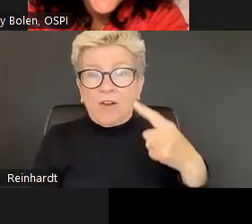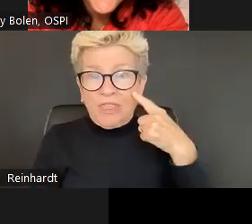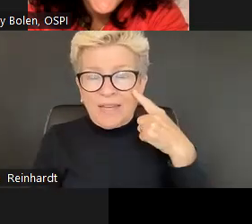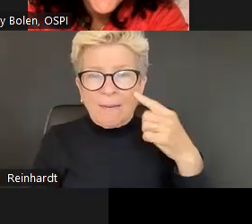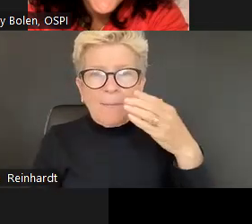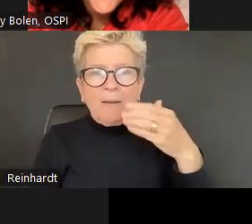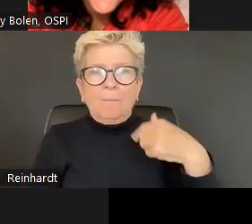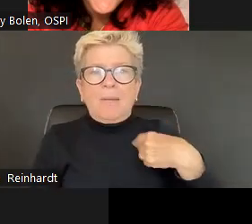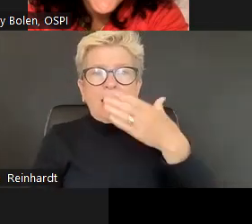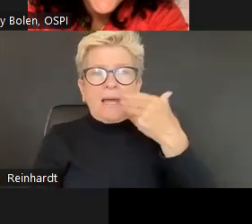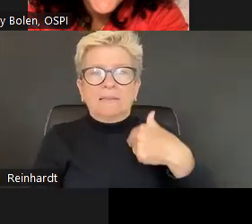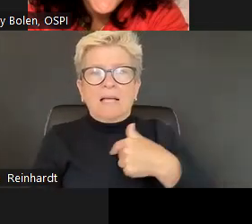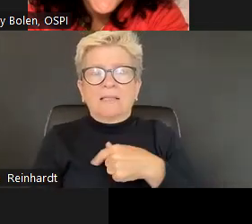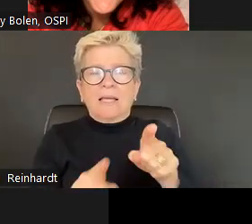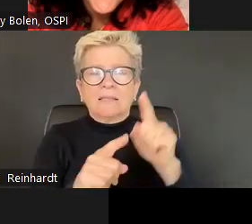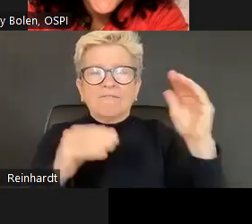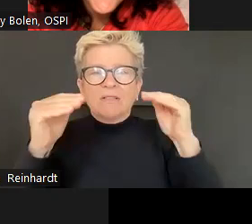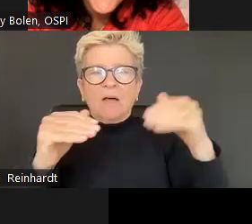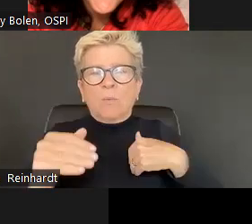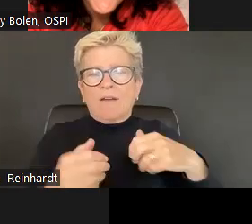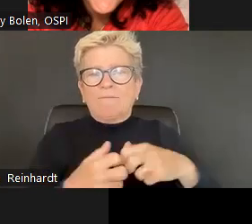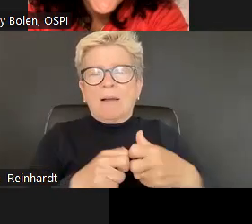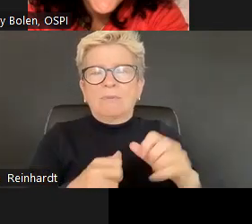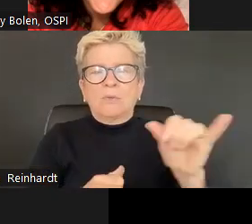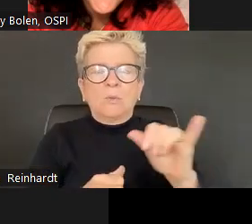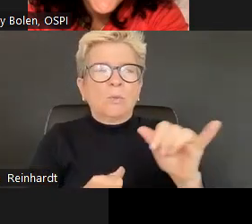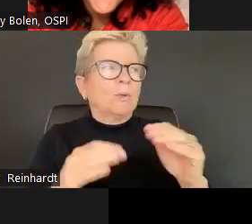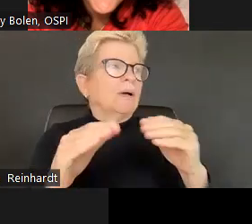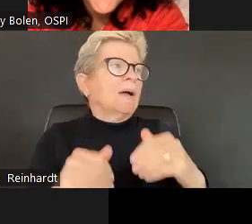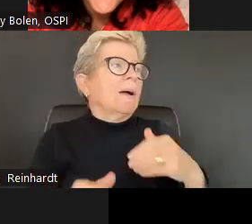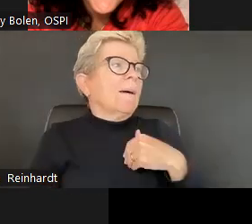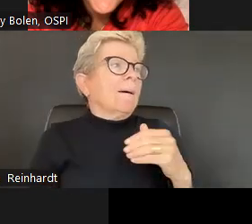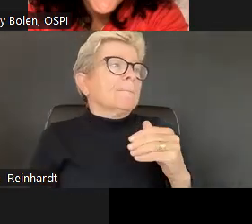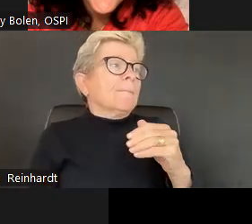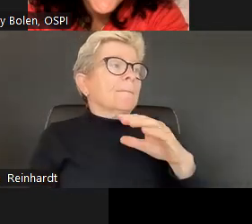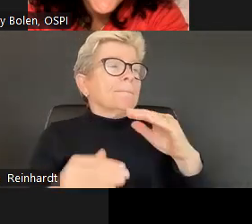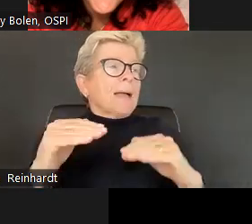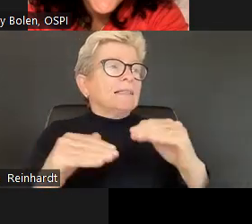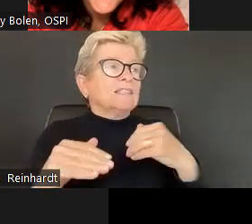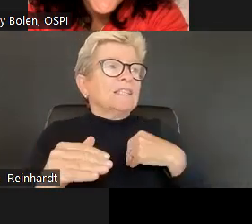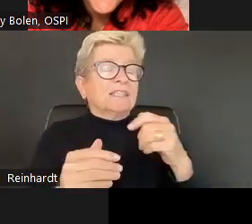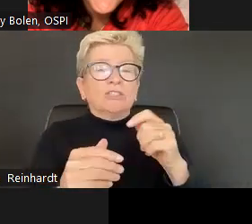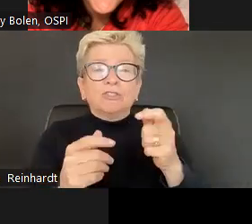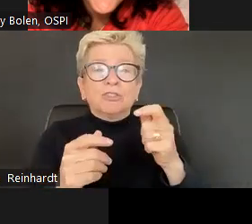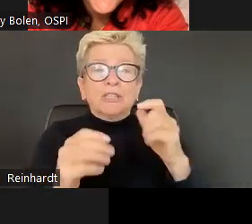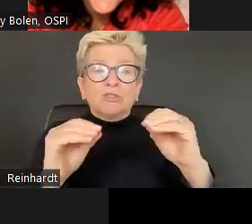So it's really thinking then about, even how are we helping frame and scaffold these experiences so kids know what are the communication skills to be able to respond to one another and respond in a way that they're listening to someone else and not just, based on what they're thinking, right?